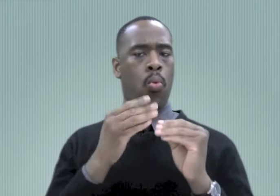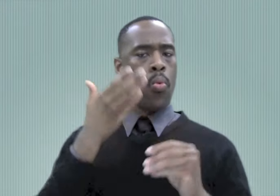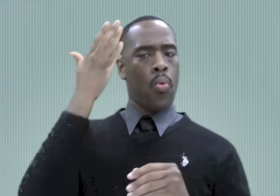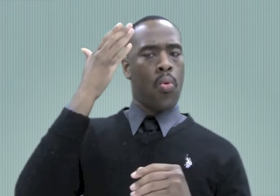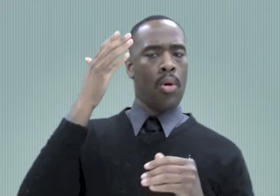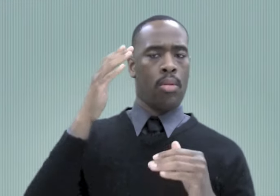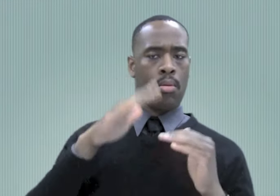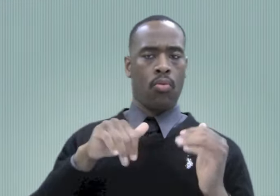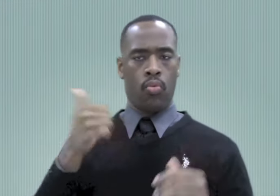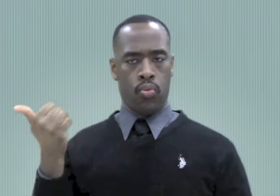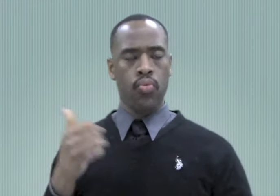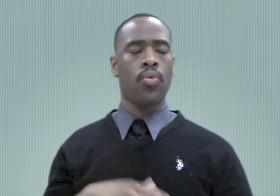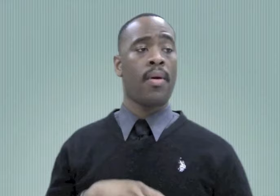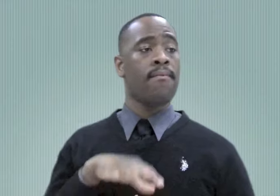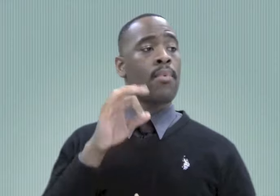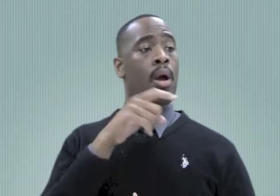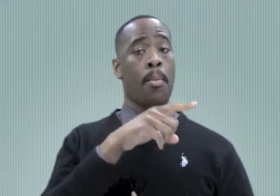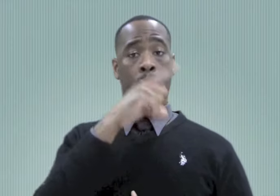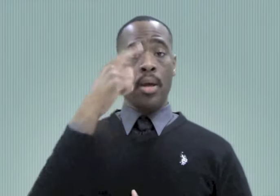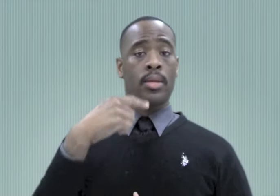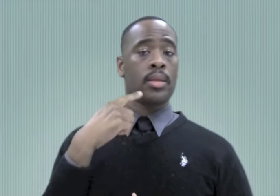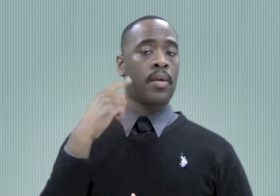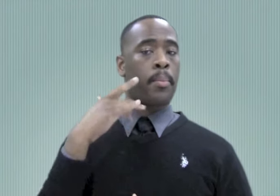Black Deaf signers preferred to use the higher location than did the White Deaf signers. It appeared that Black